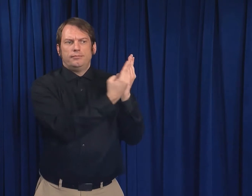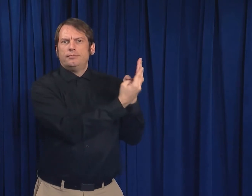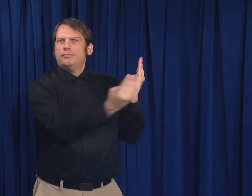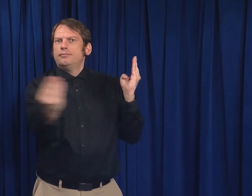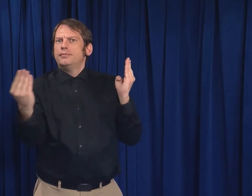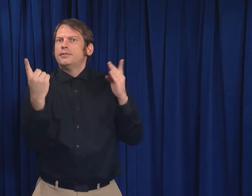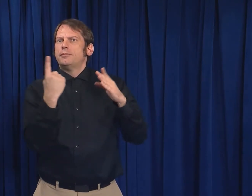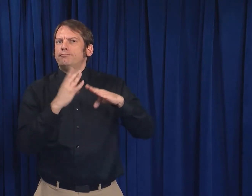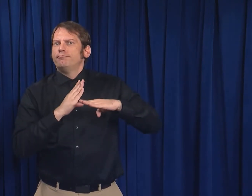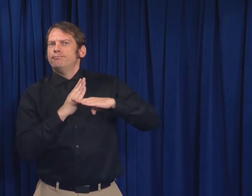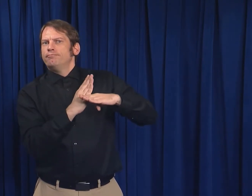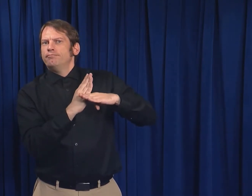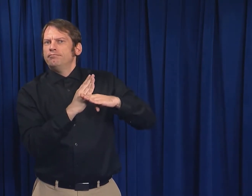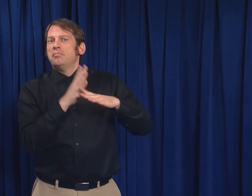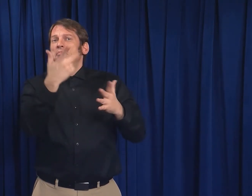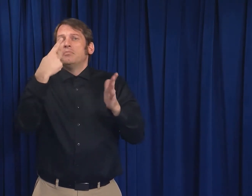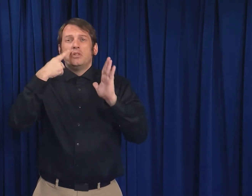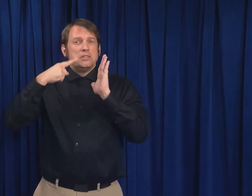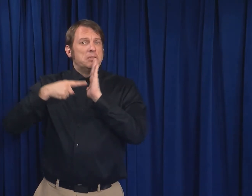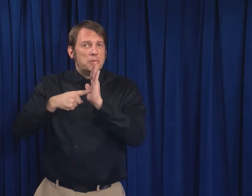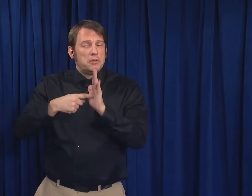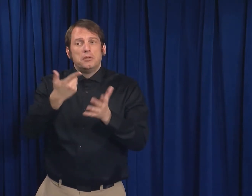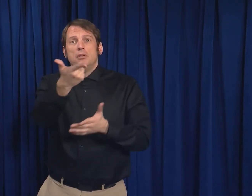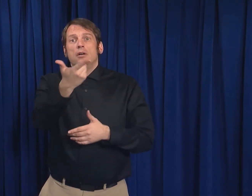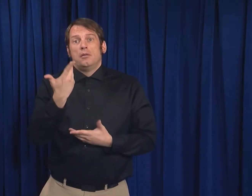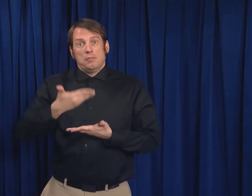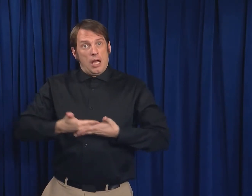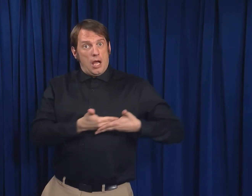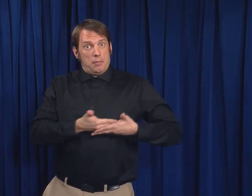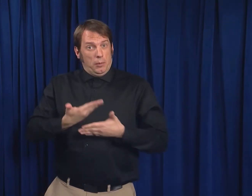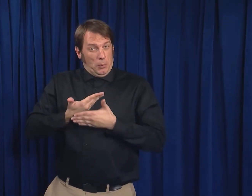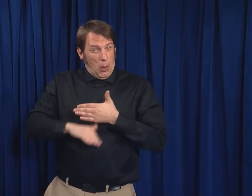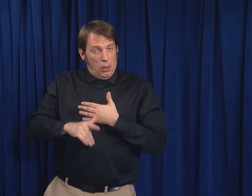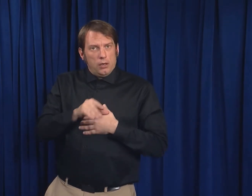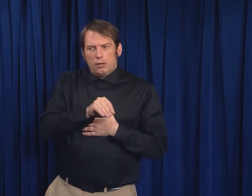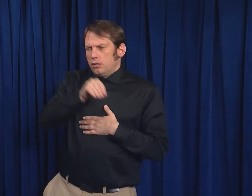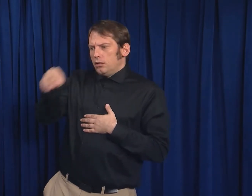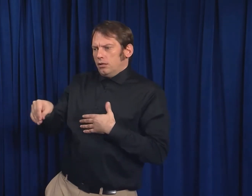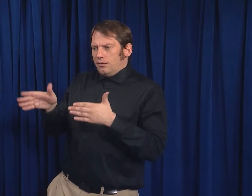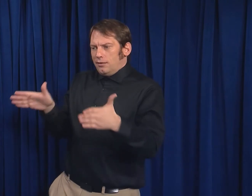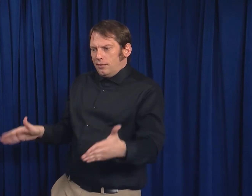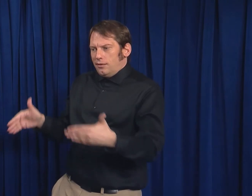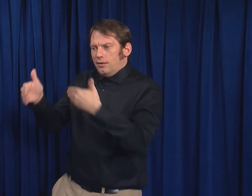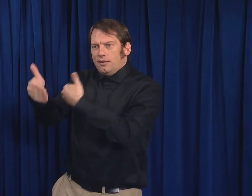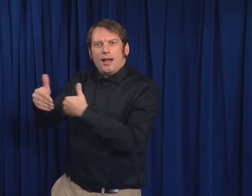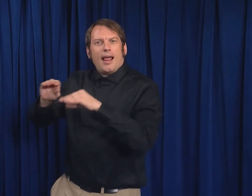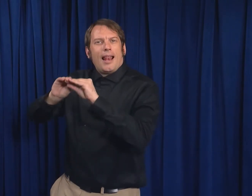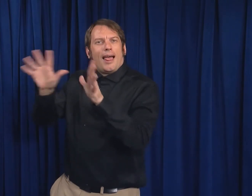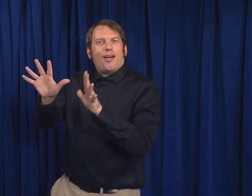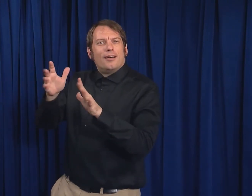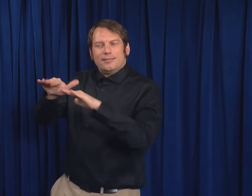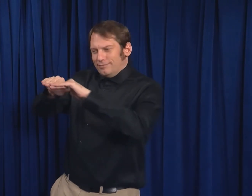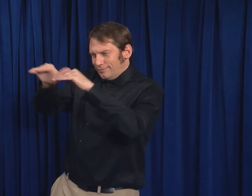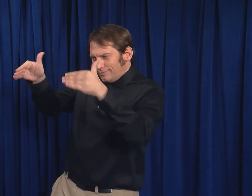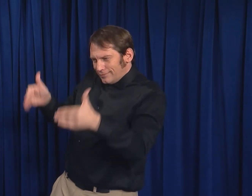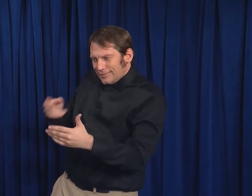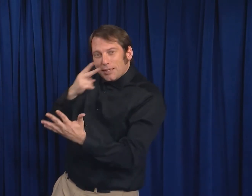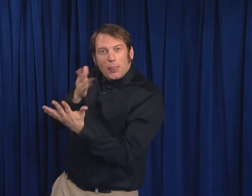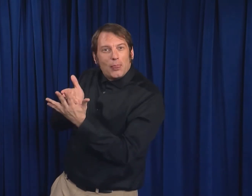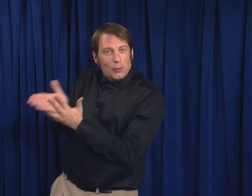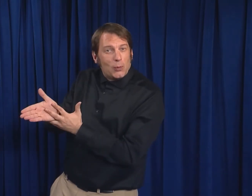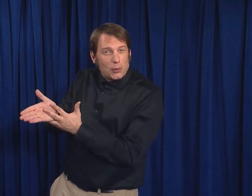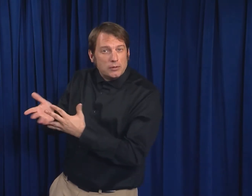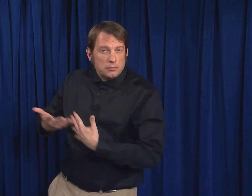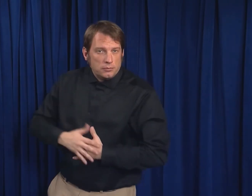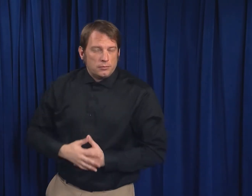For example, ask about placing the newborn in an incubator.